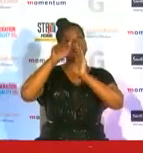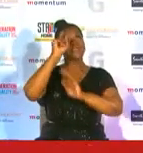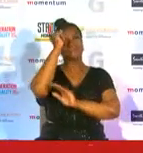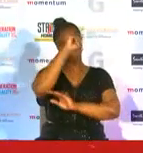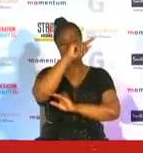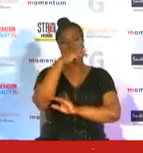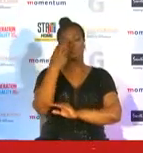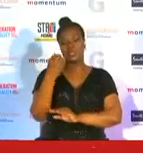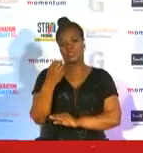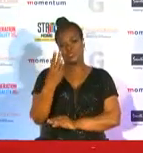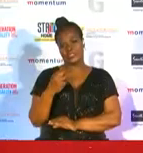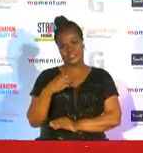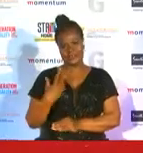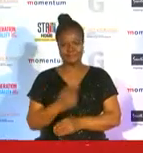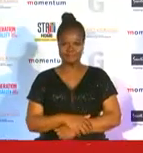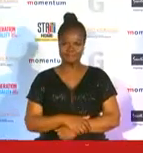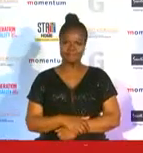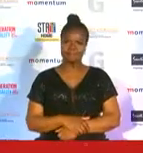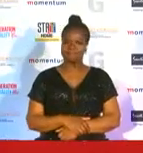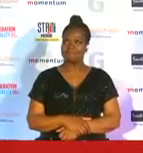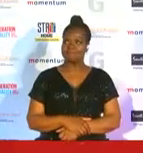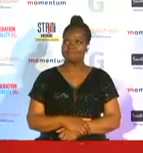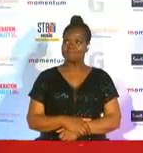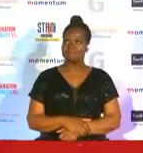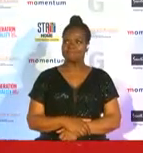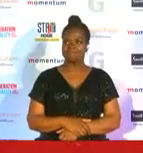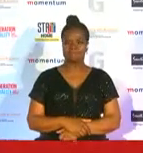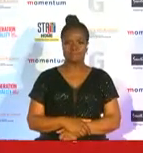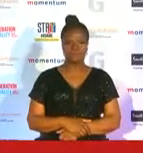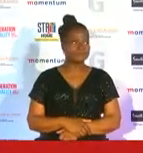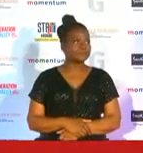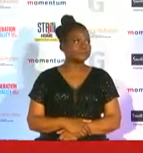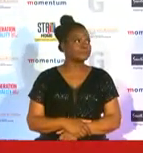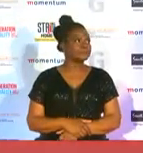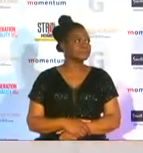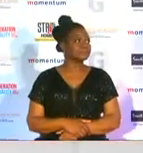momentum g sports awards kia girl let's go let's go you know what nah